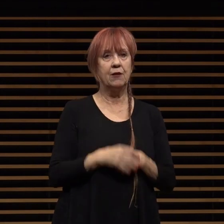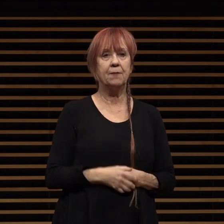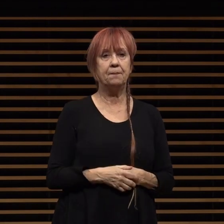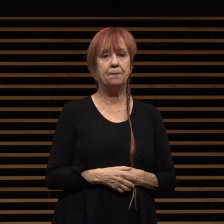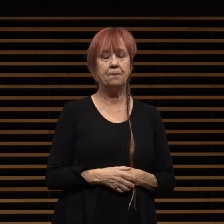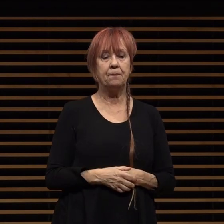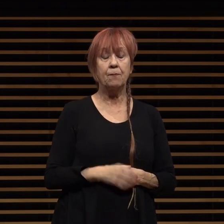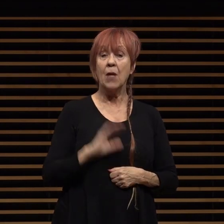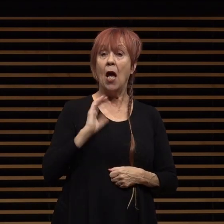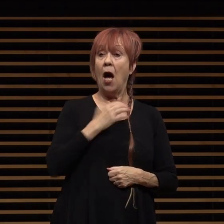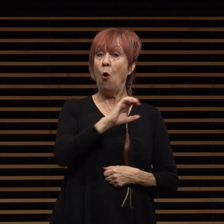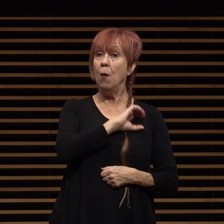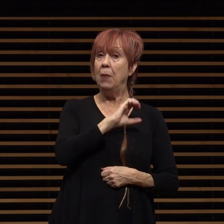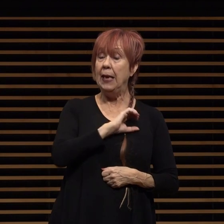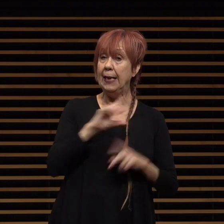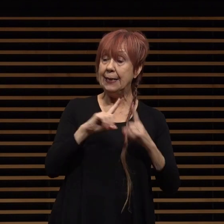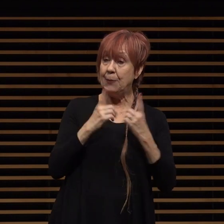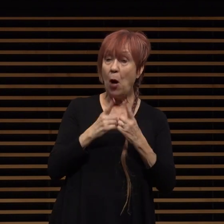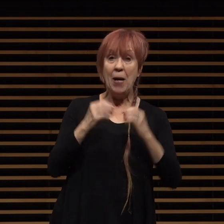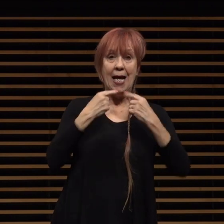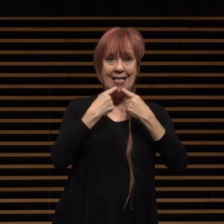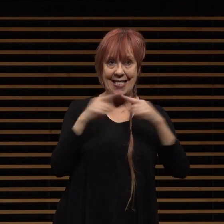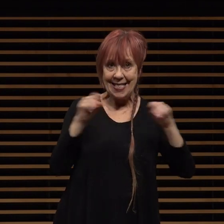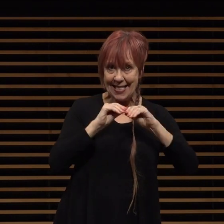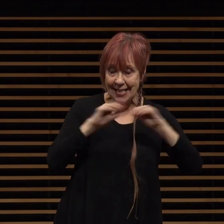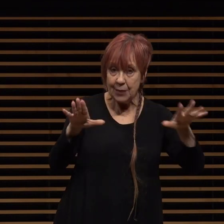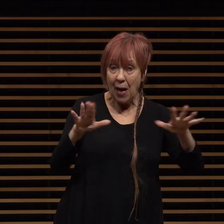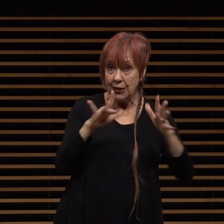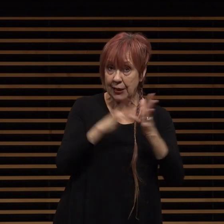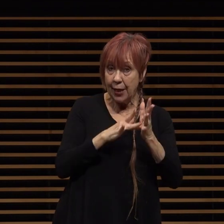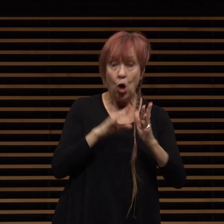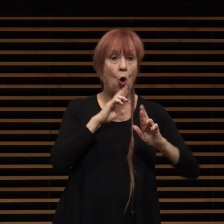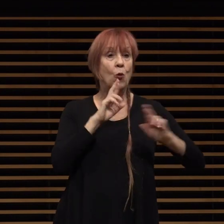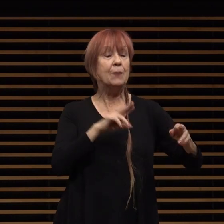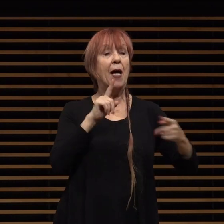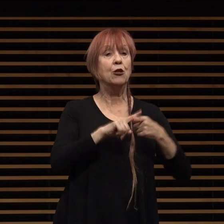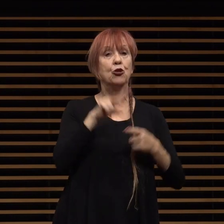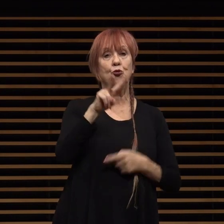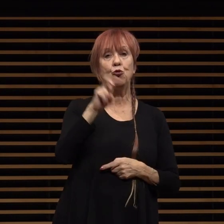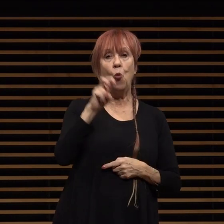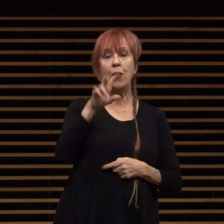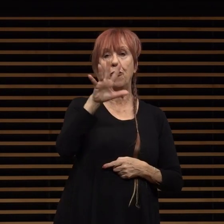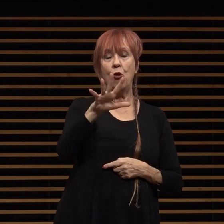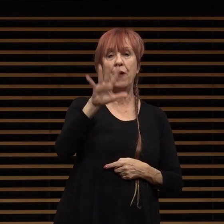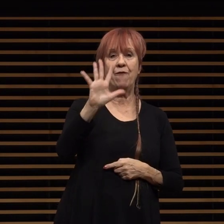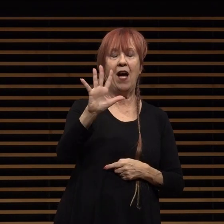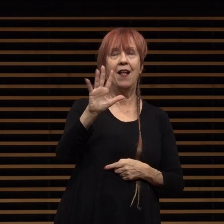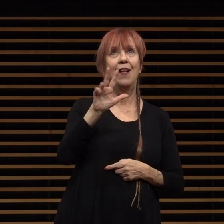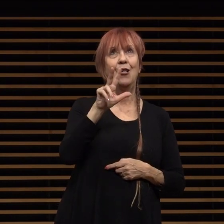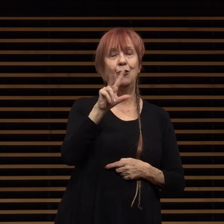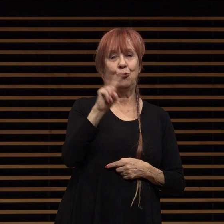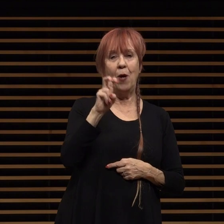our police department's dispatch center responded to